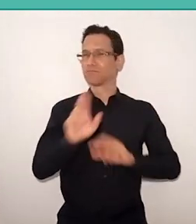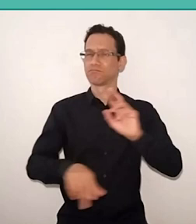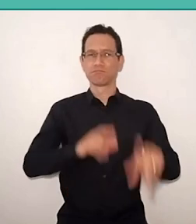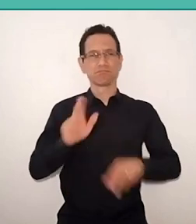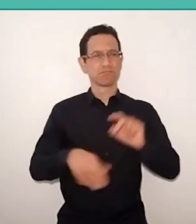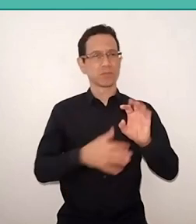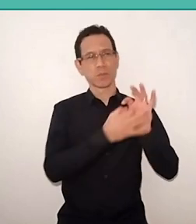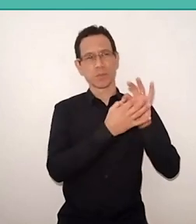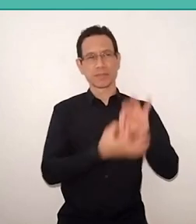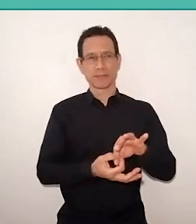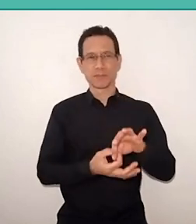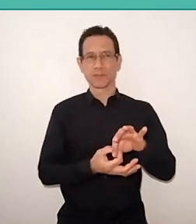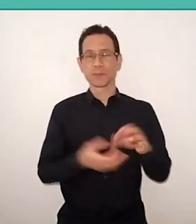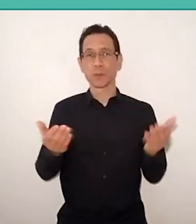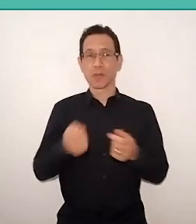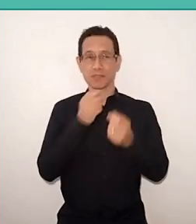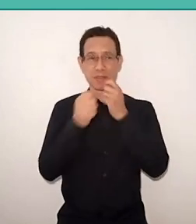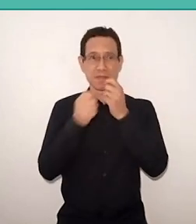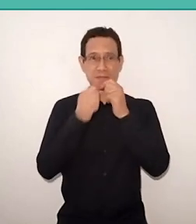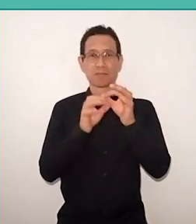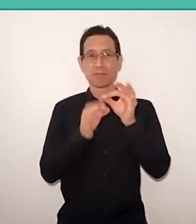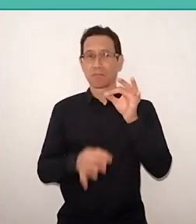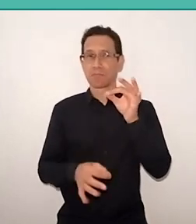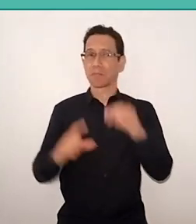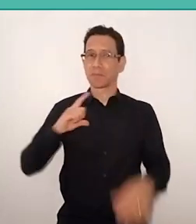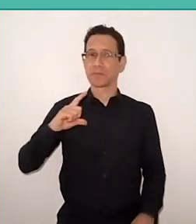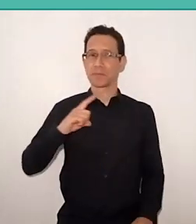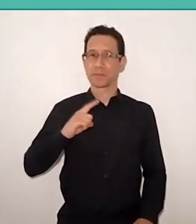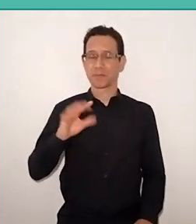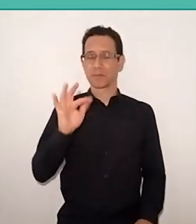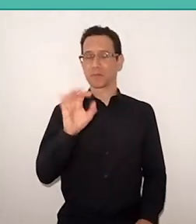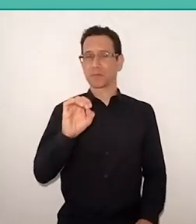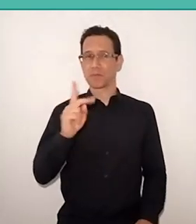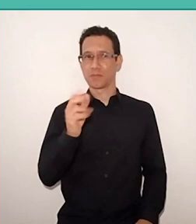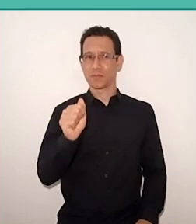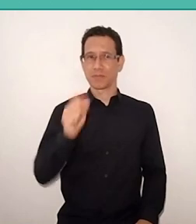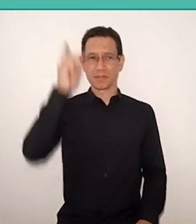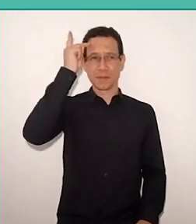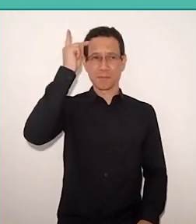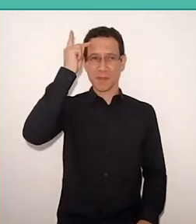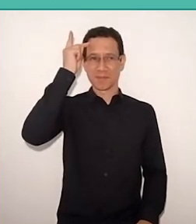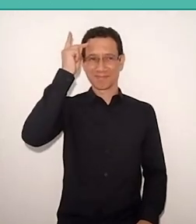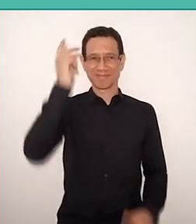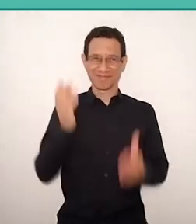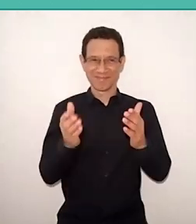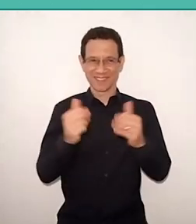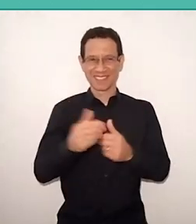And today a very big interview came out with him, in “Folha de S.Paulo”. Here's the invitation for those who haven't seen it.